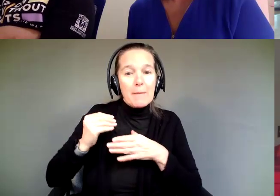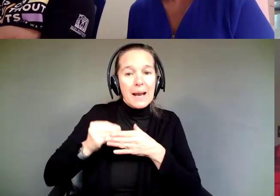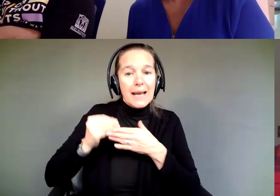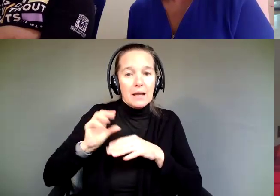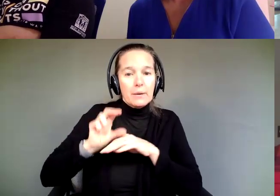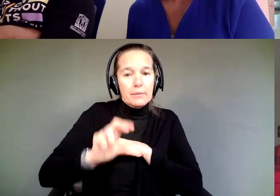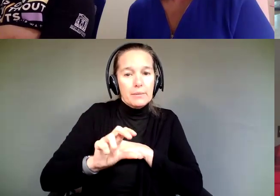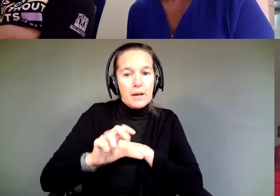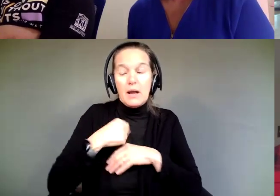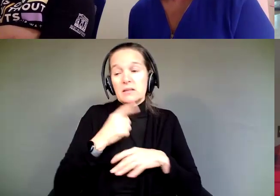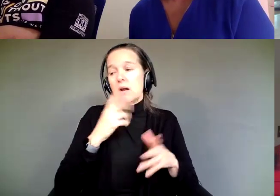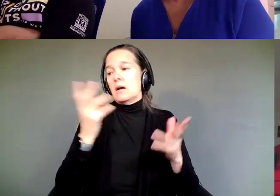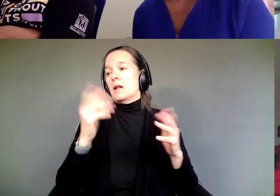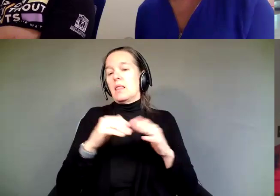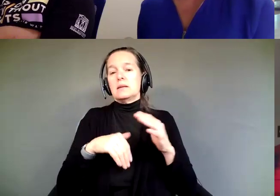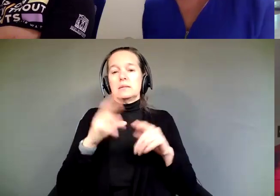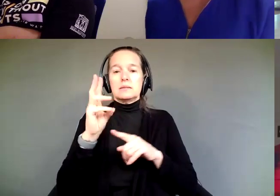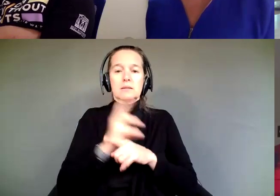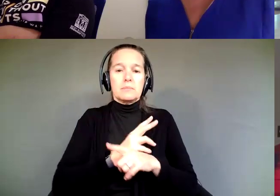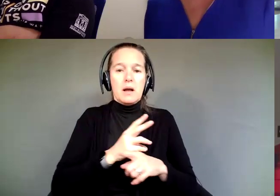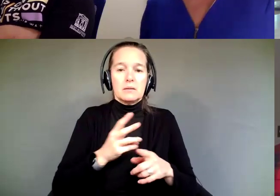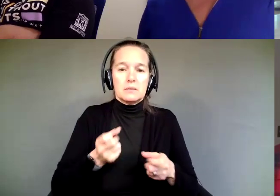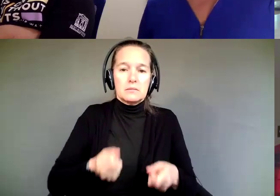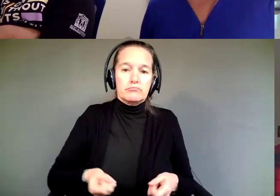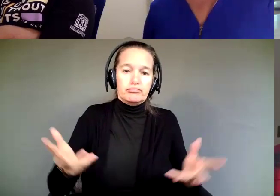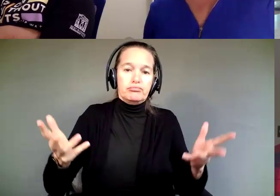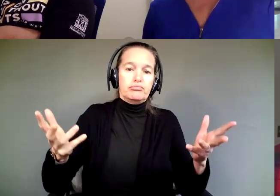In less than six months, that was an expensive try.